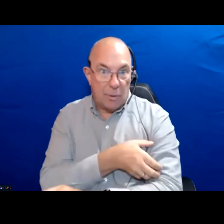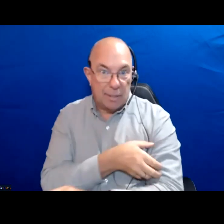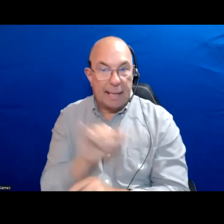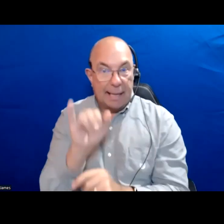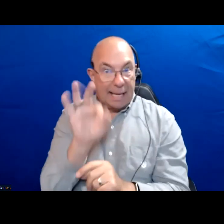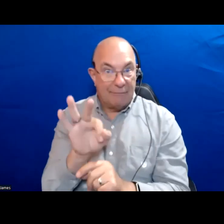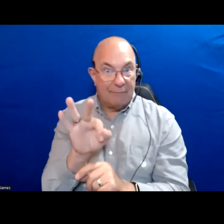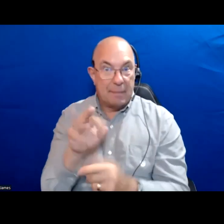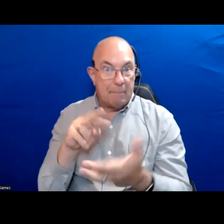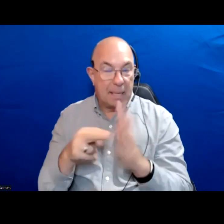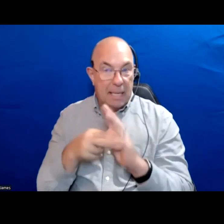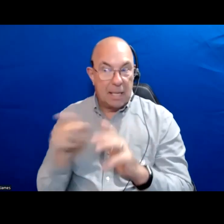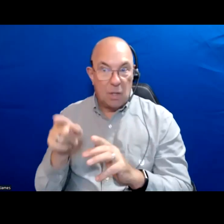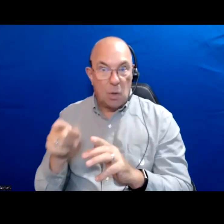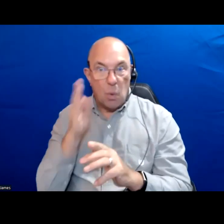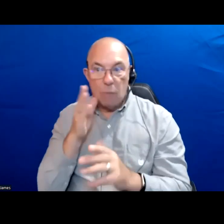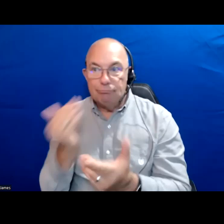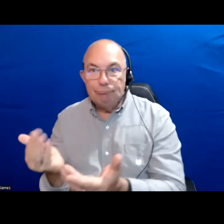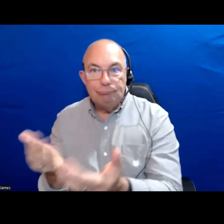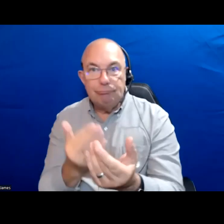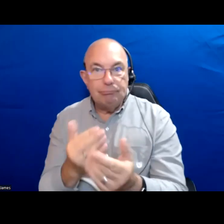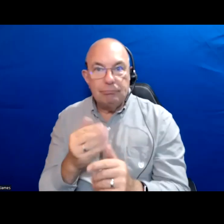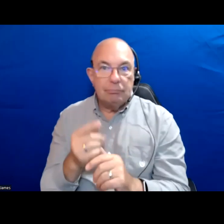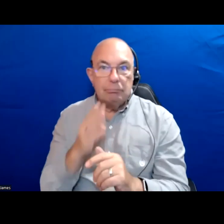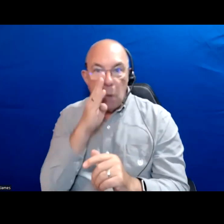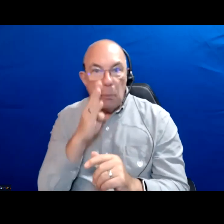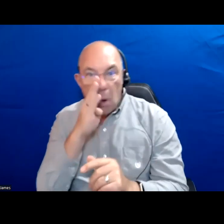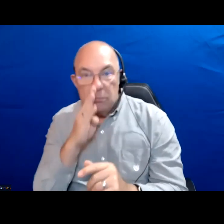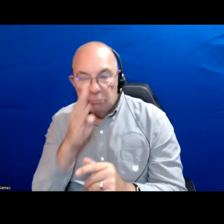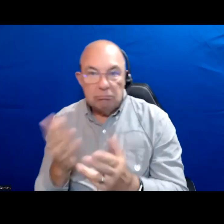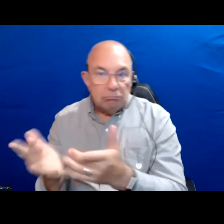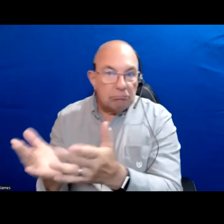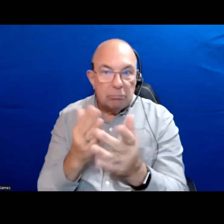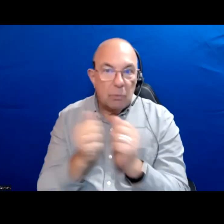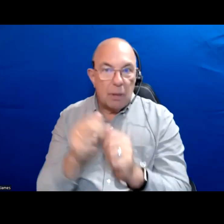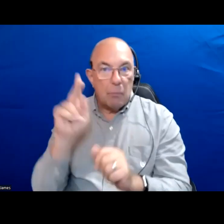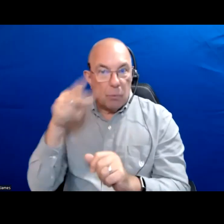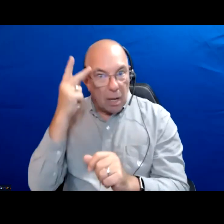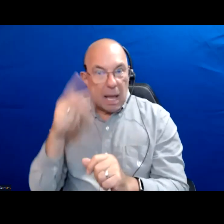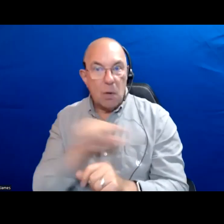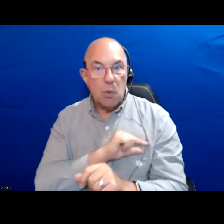it meant they would be favoring with the political powers at Queen's Park right now.